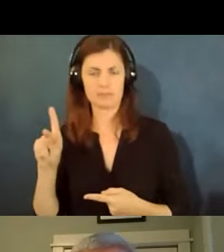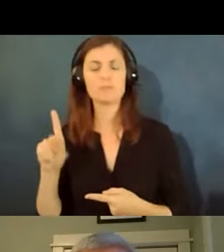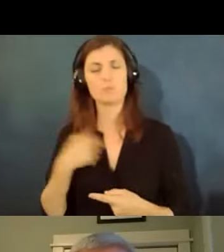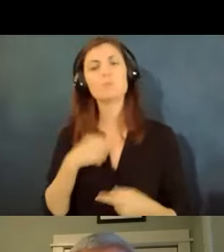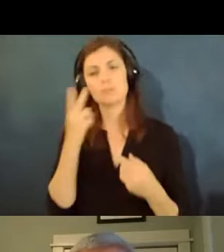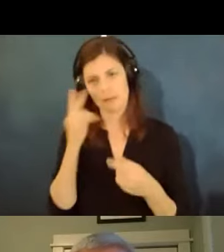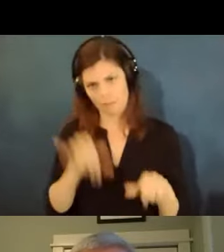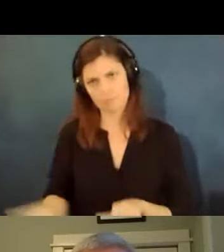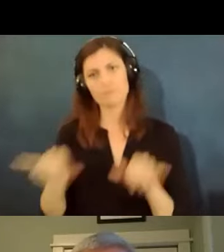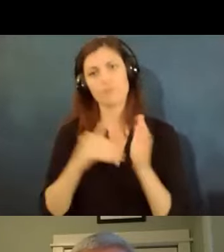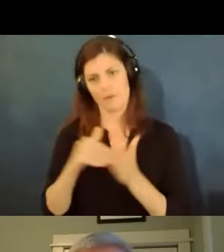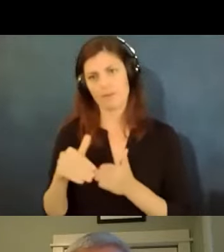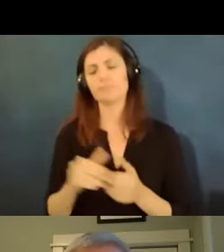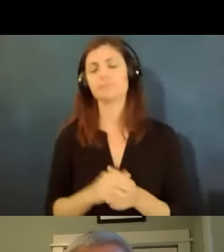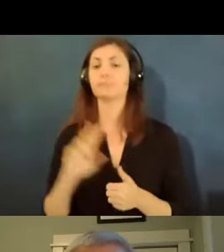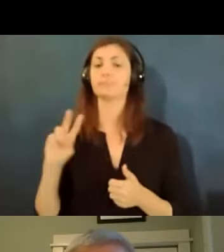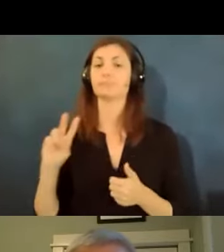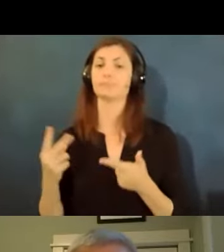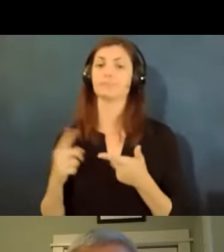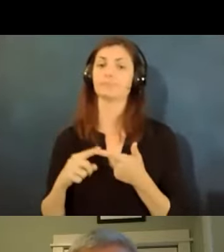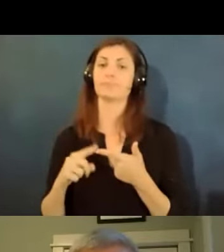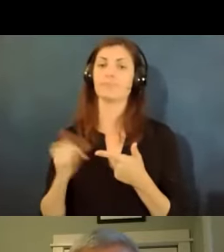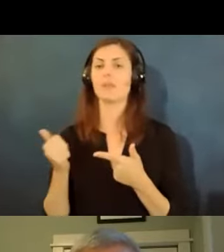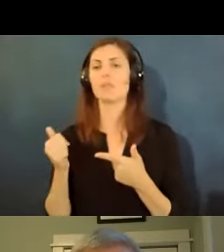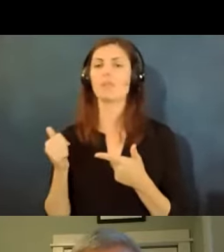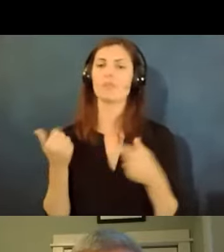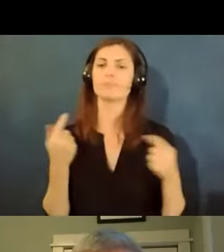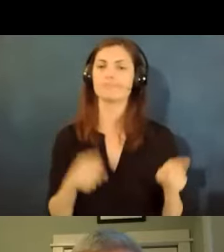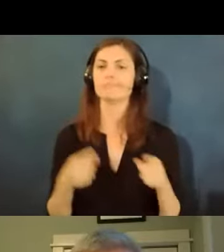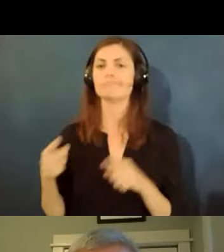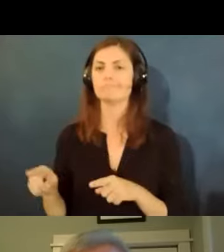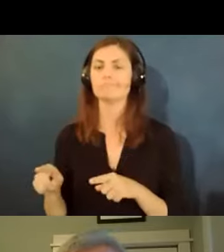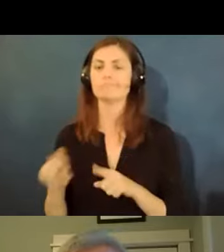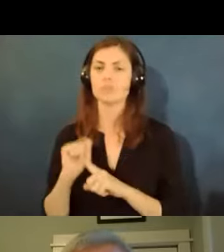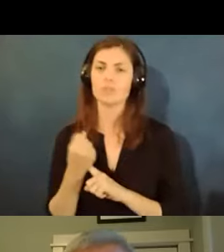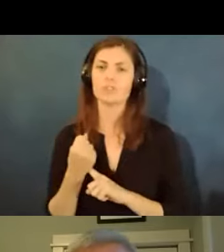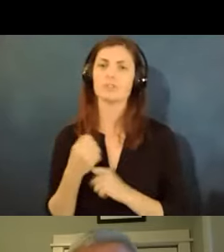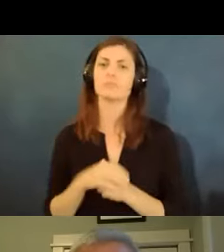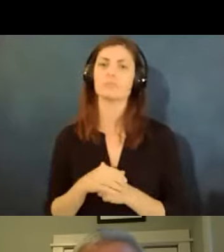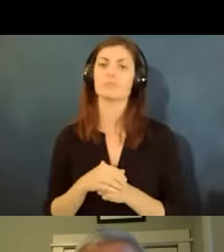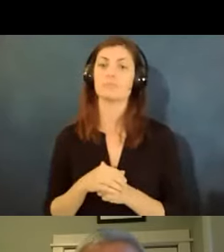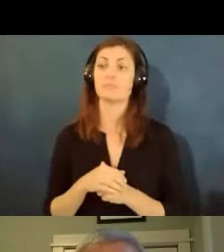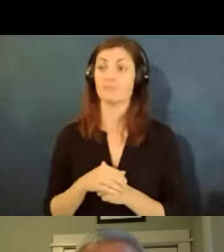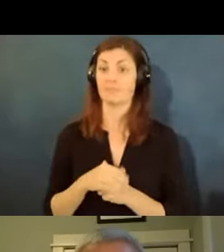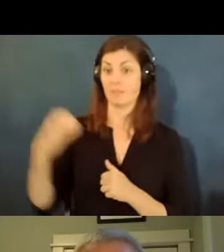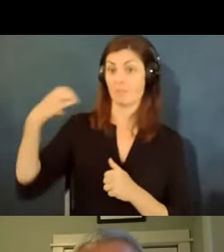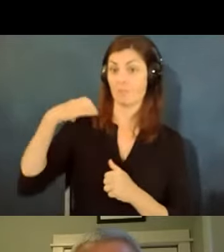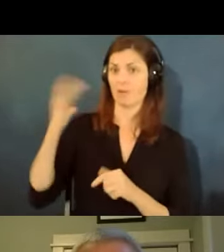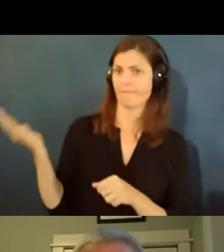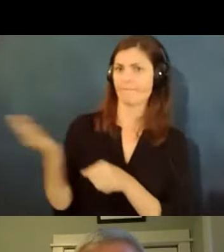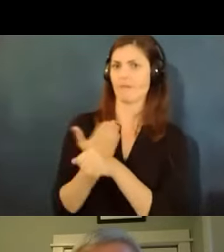another kind of um case is um firing someone because they're making an accommodation request